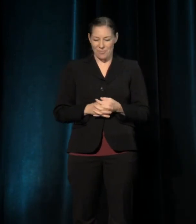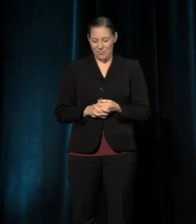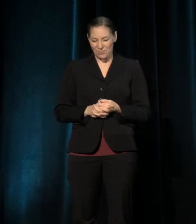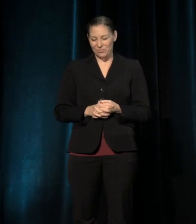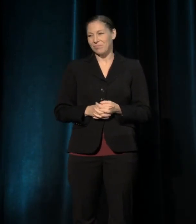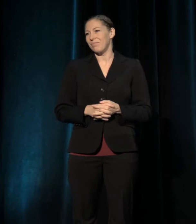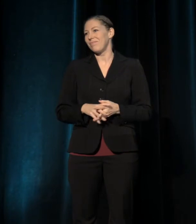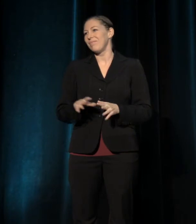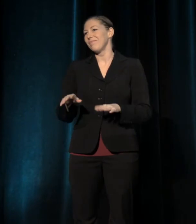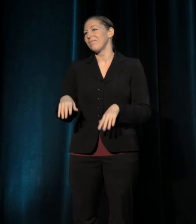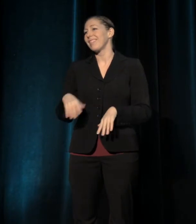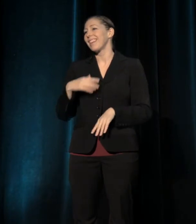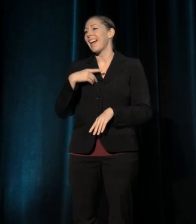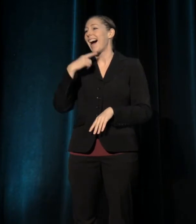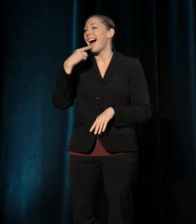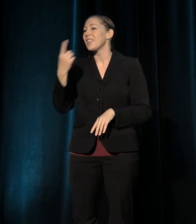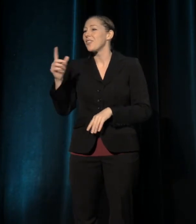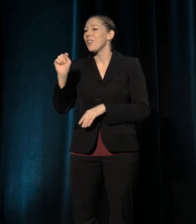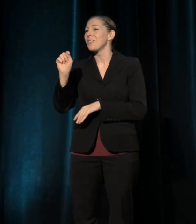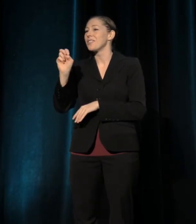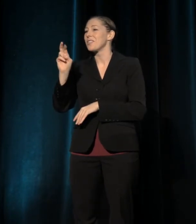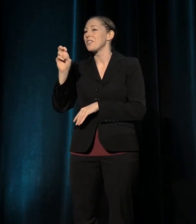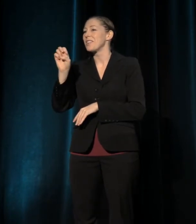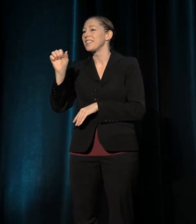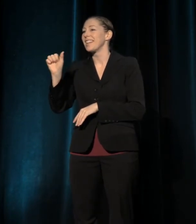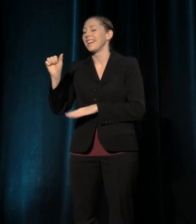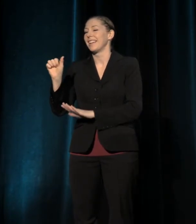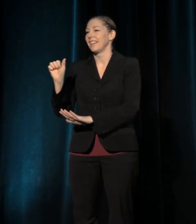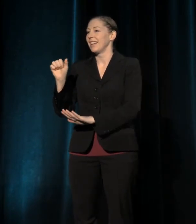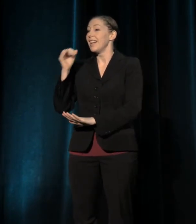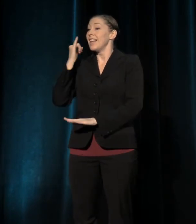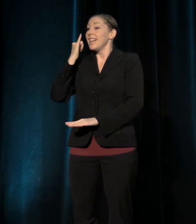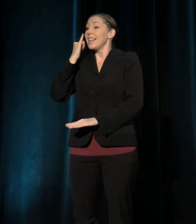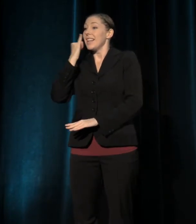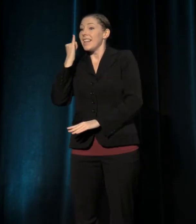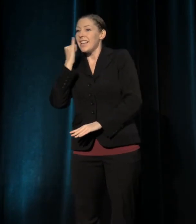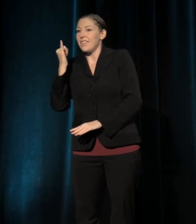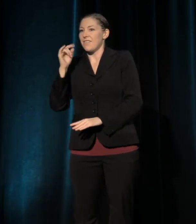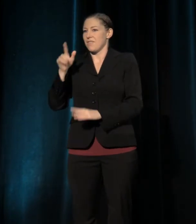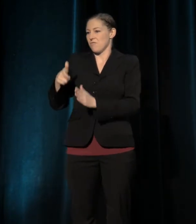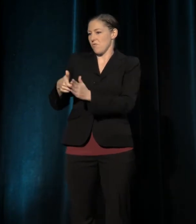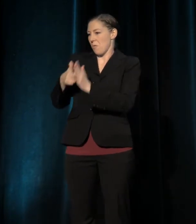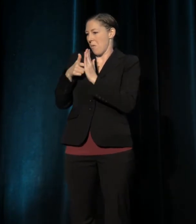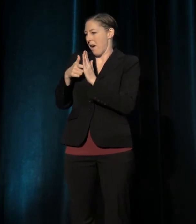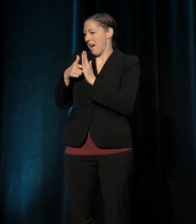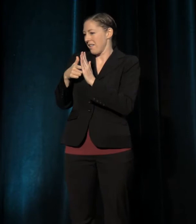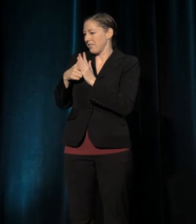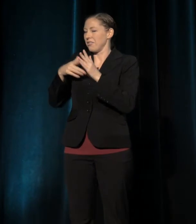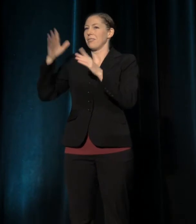I told Theresa, "If this is what they needed to do to get me to a meeting,